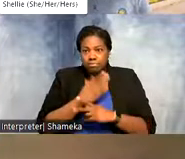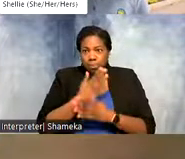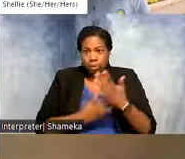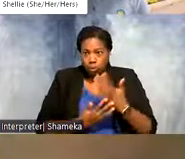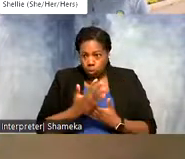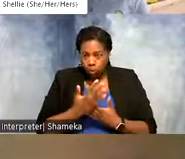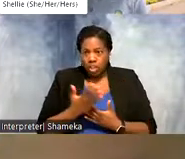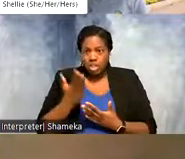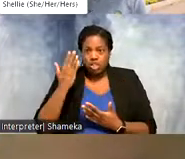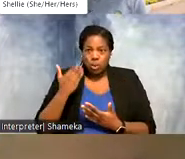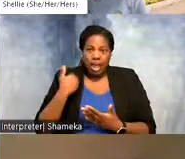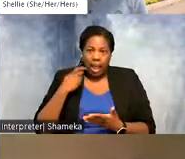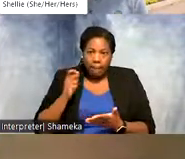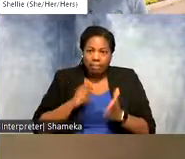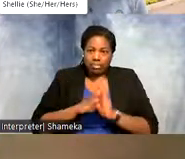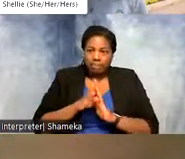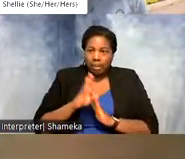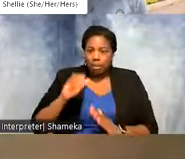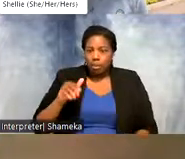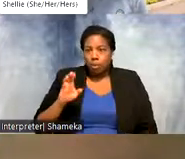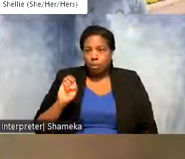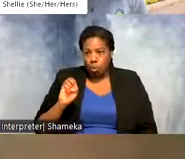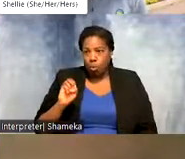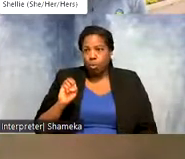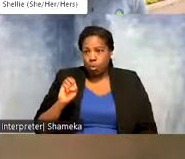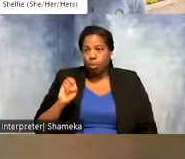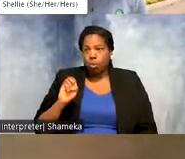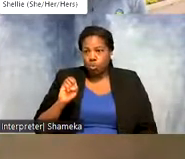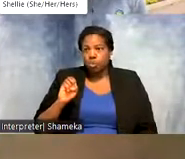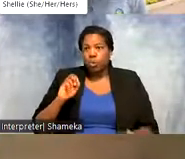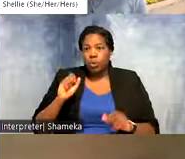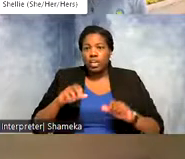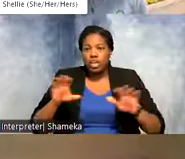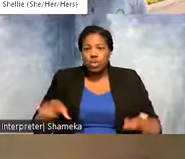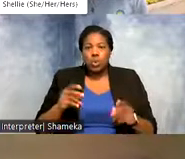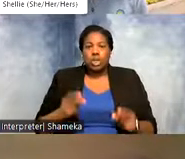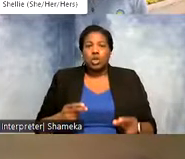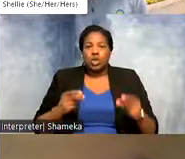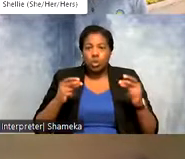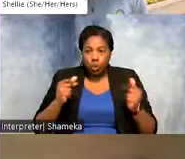I have been writing these codes so that we can do that more quickly and in an automated way to try